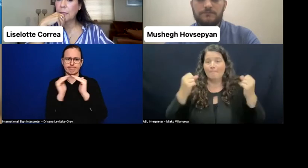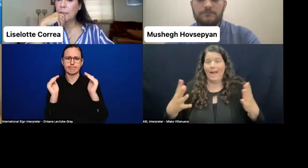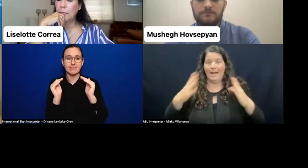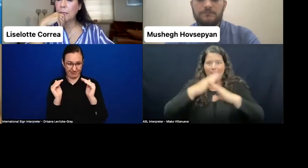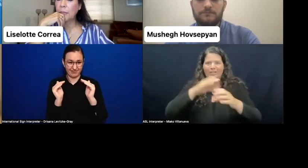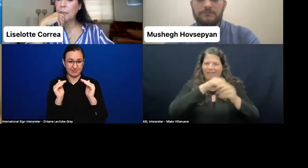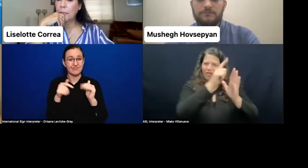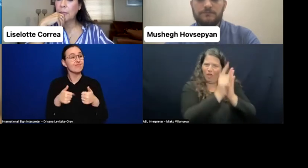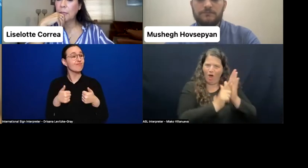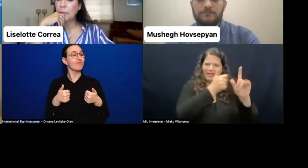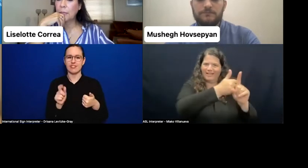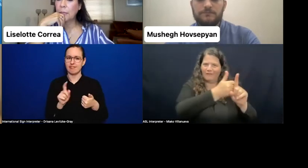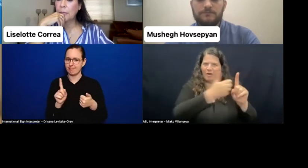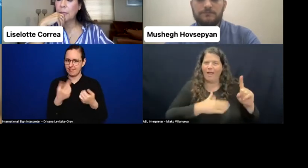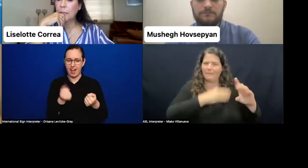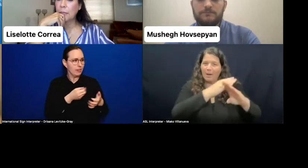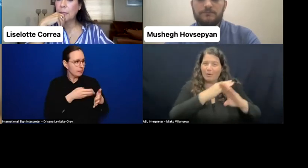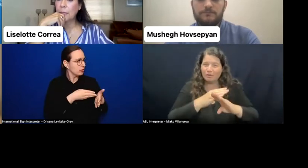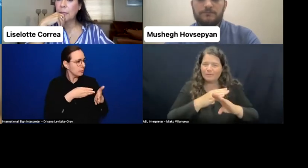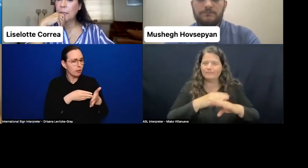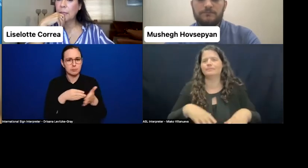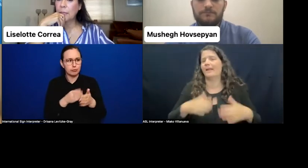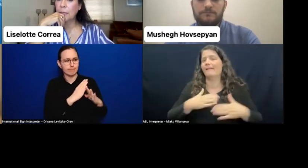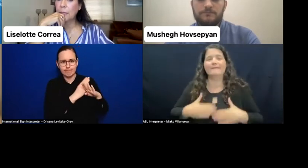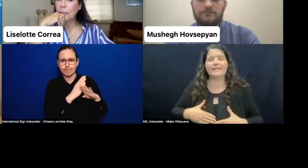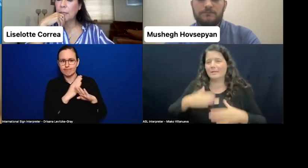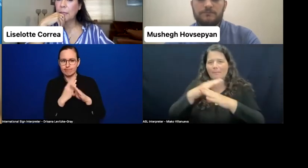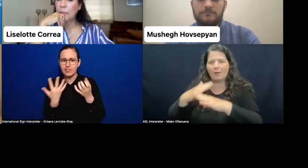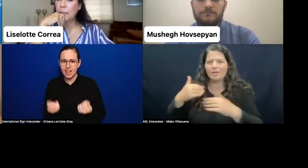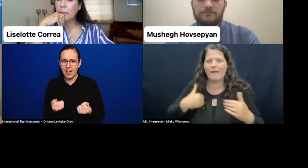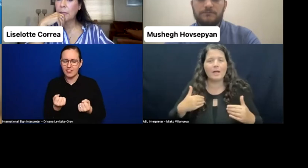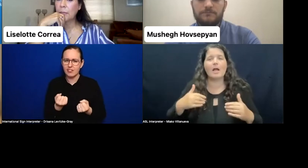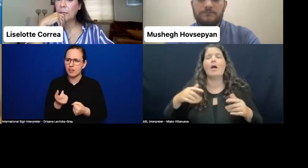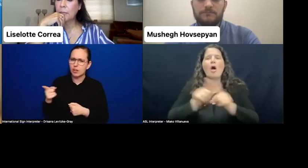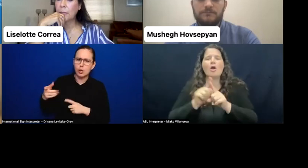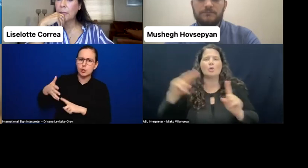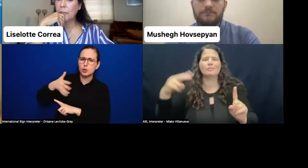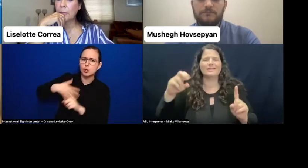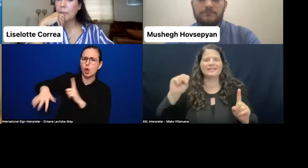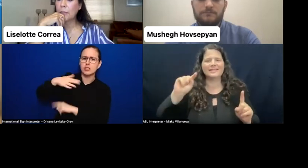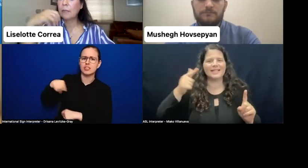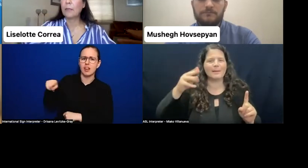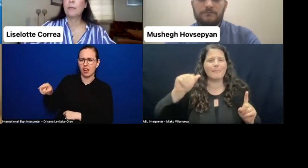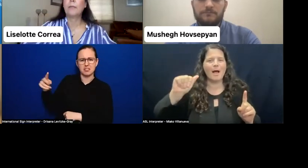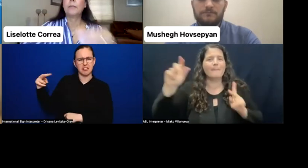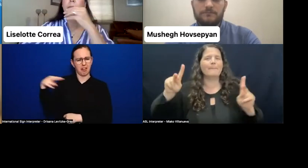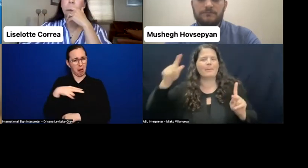There are behavioral barriers in our society because people think that persons with disabilities cannot participate-- they don't have the right to participate, they cannot be associated.